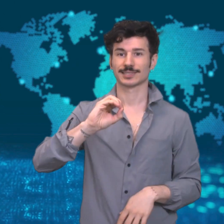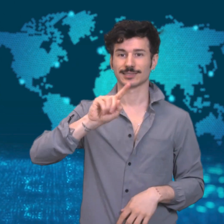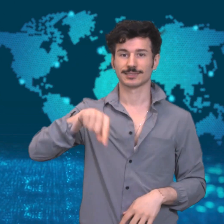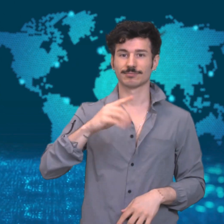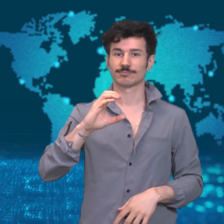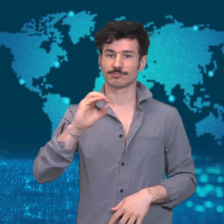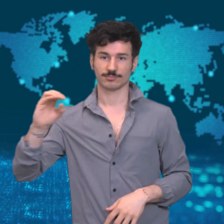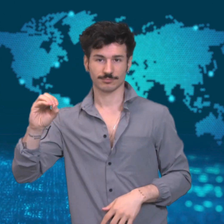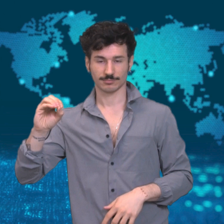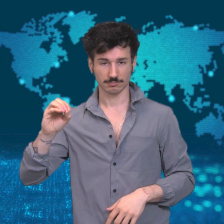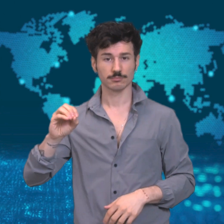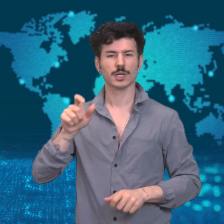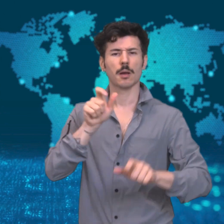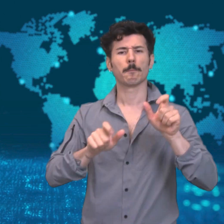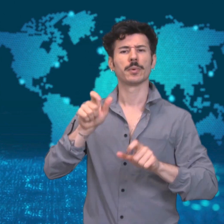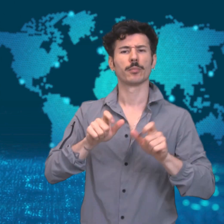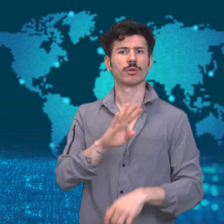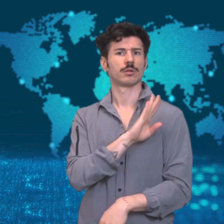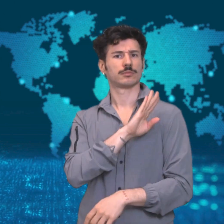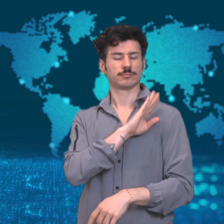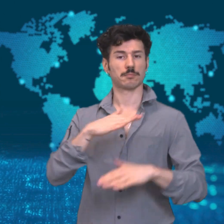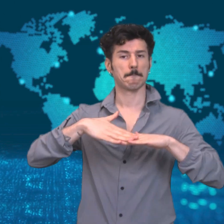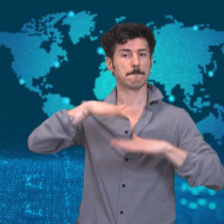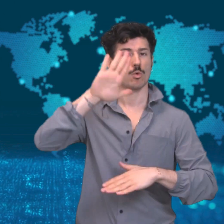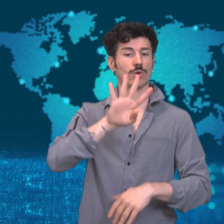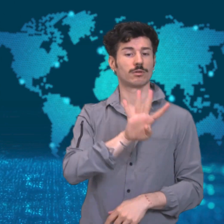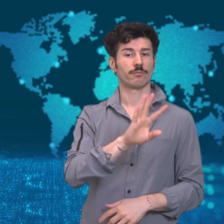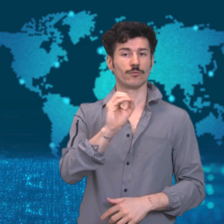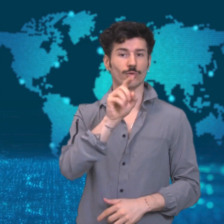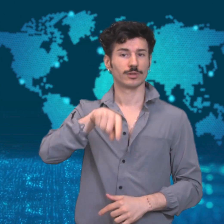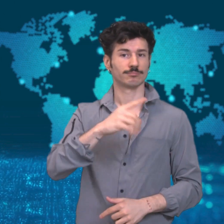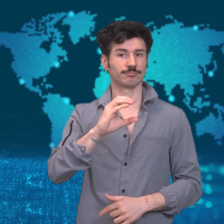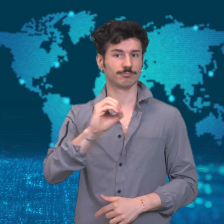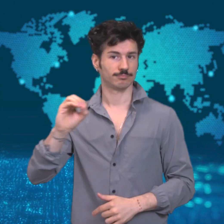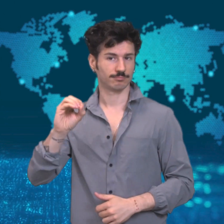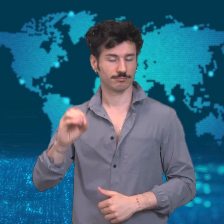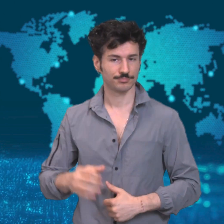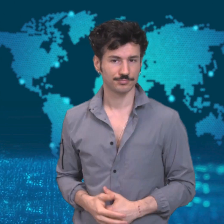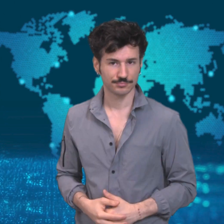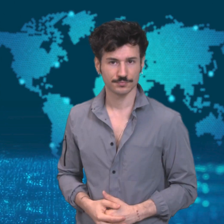760,000 coronavirus cases and more than 40,000 deaths.